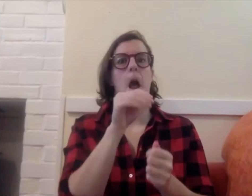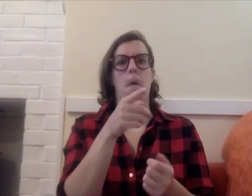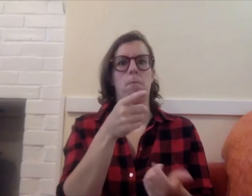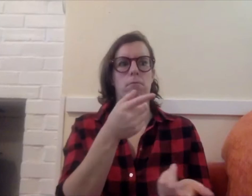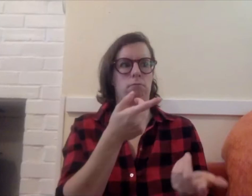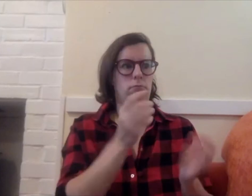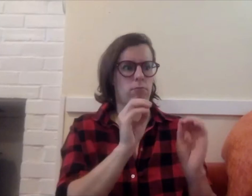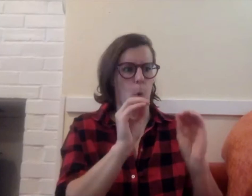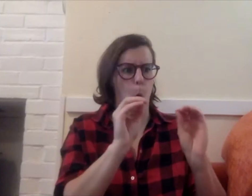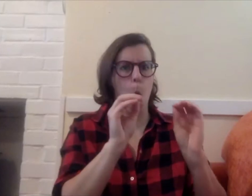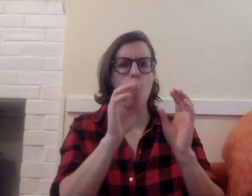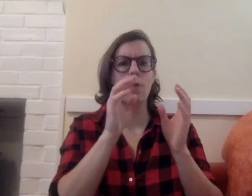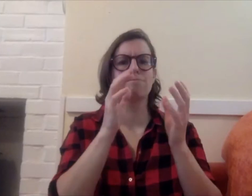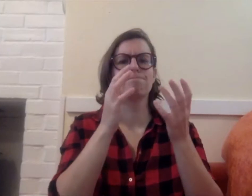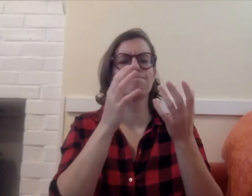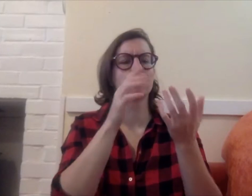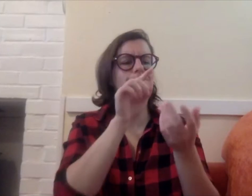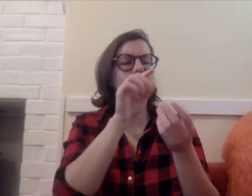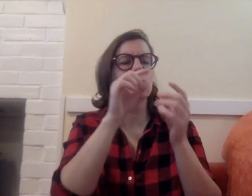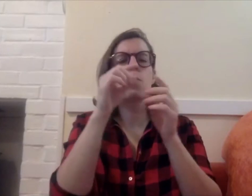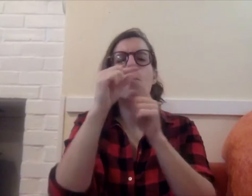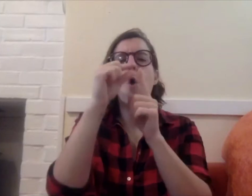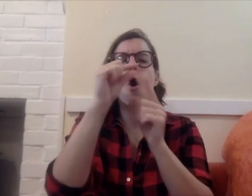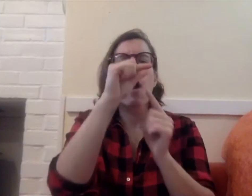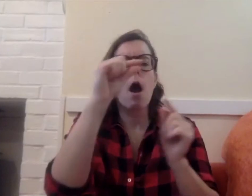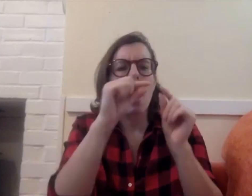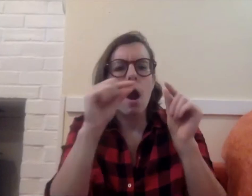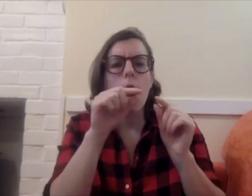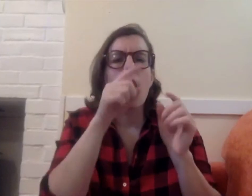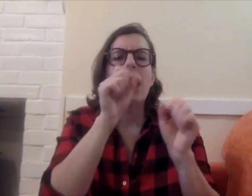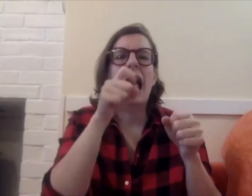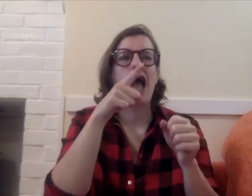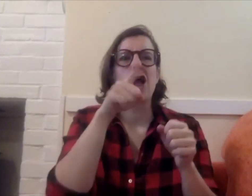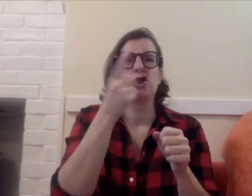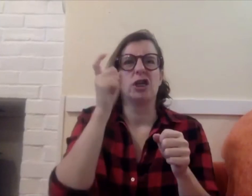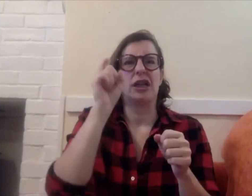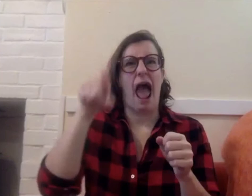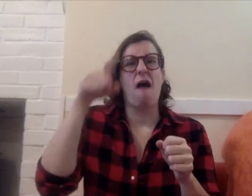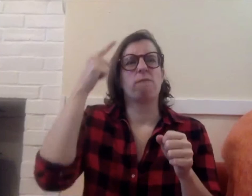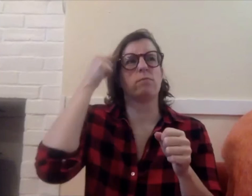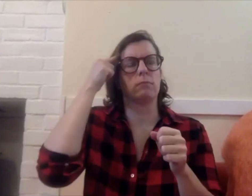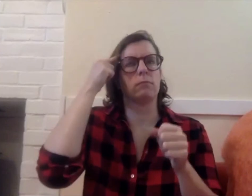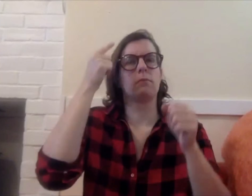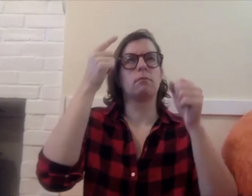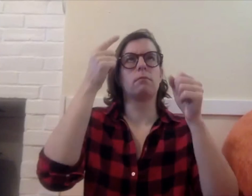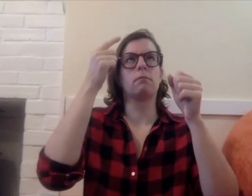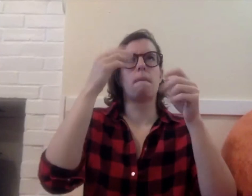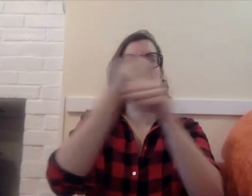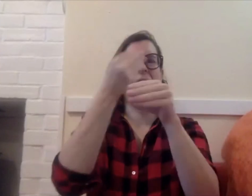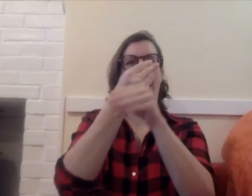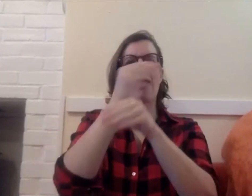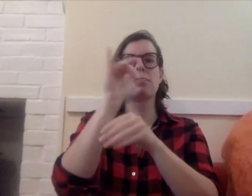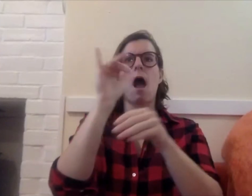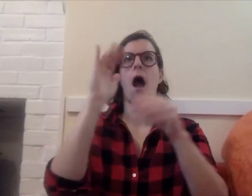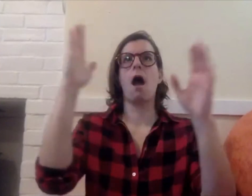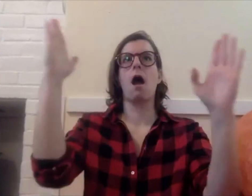is that with film, you don't have those precise small details. You just have to